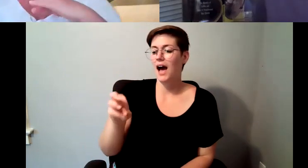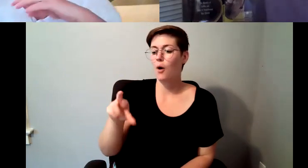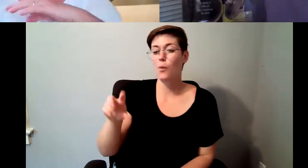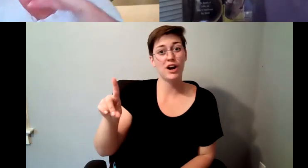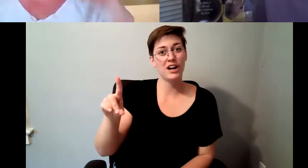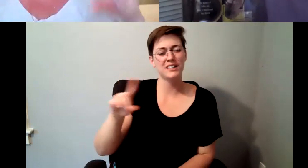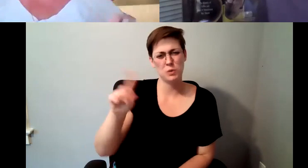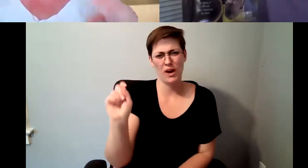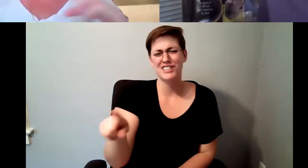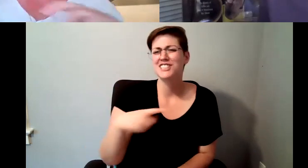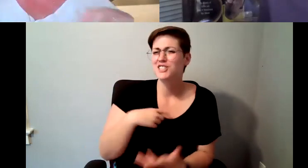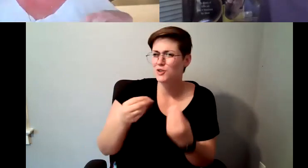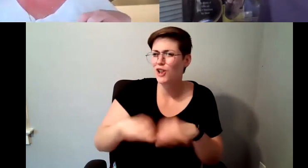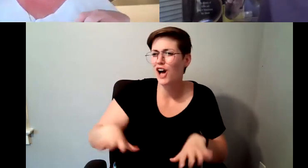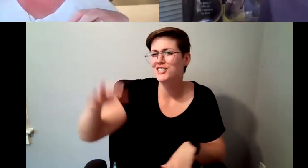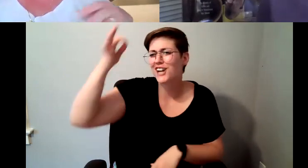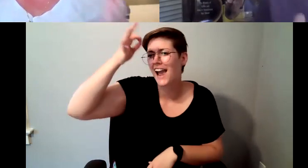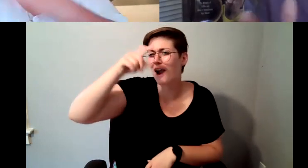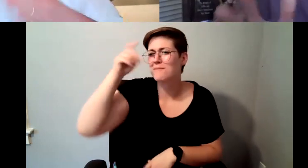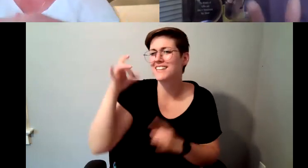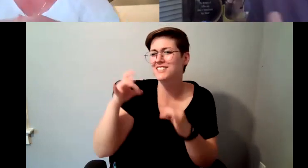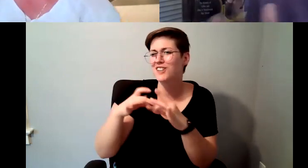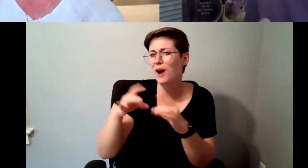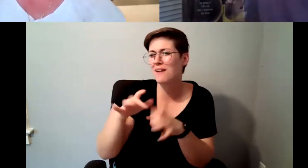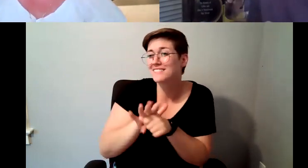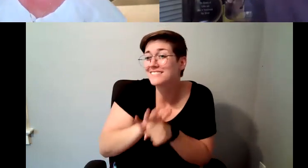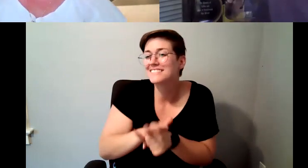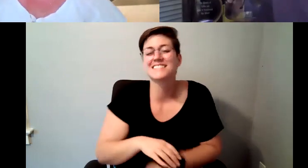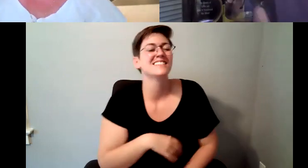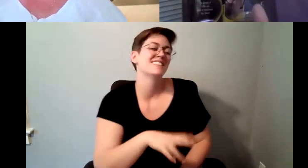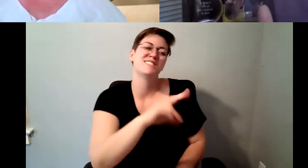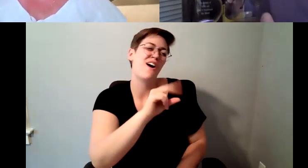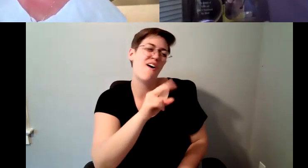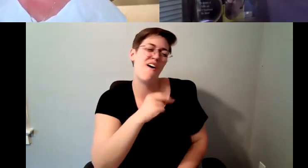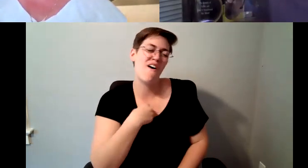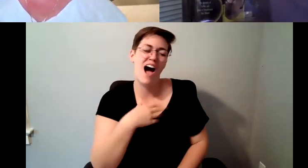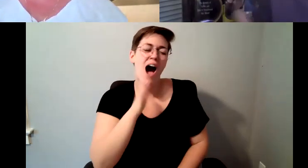Kelly Redder: I if. D. Major Cohen: I were going to lose my hair anyways if you saw my grandpa if you saw my